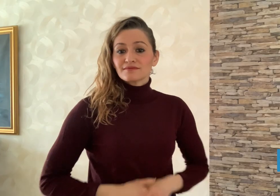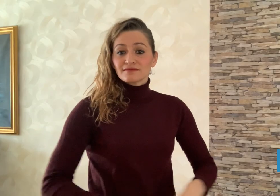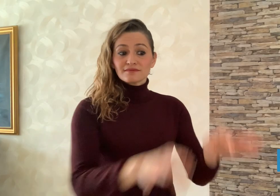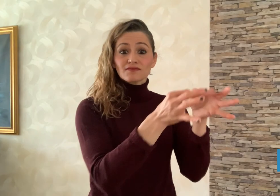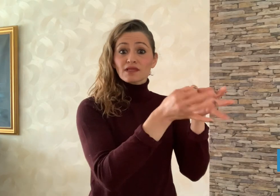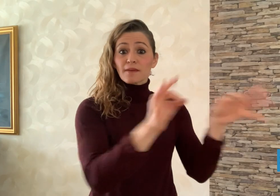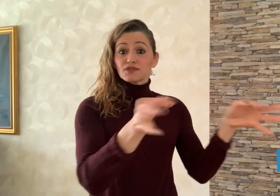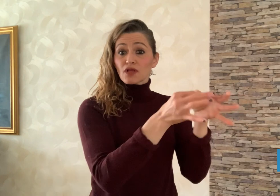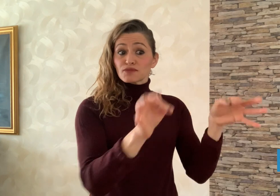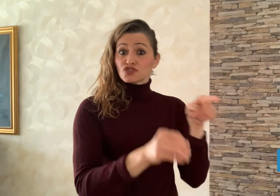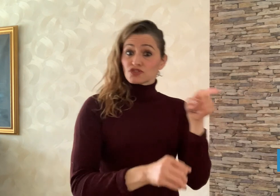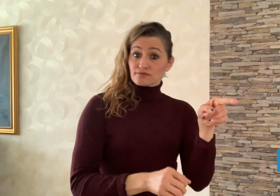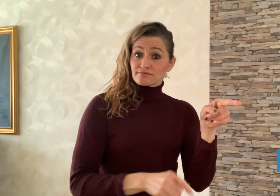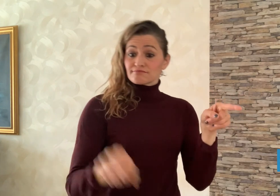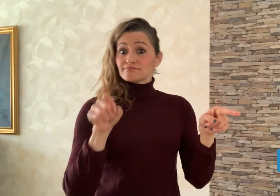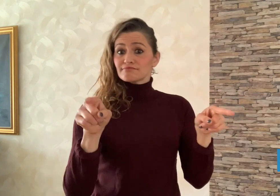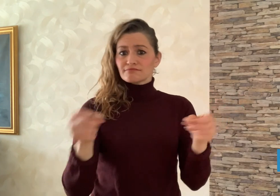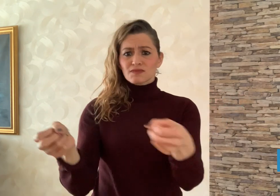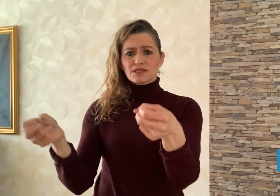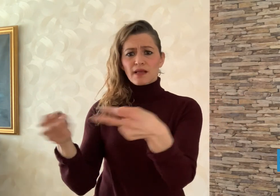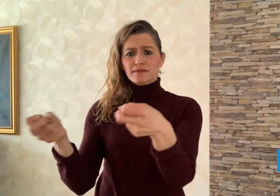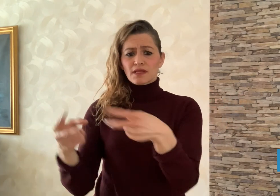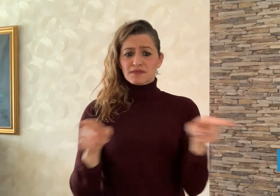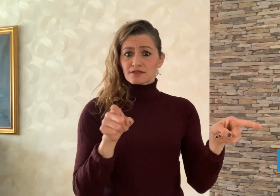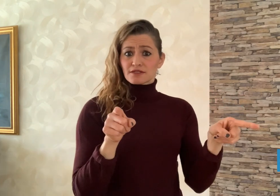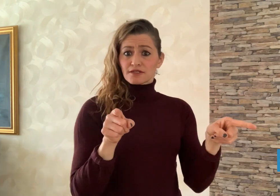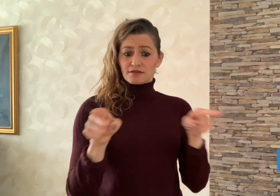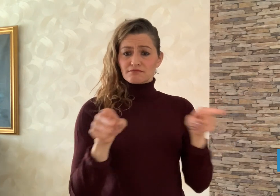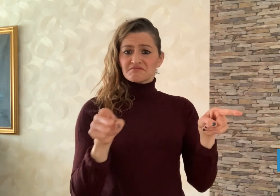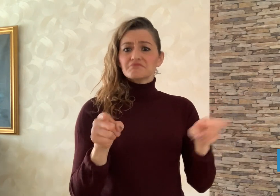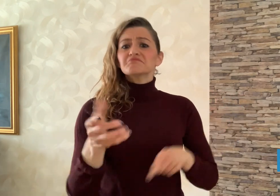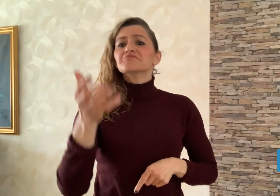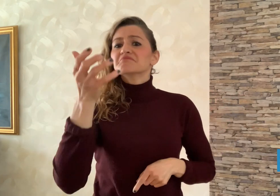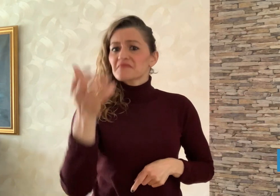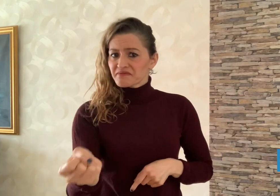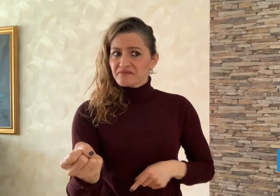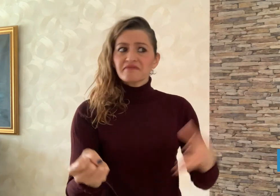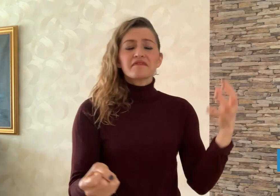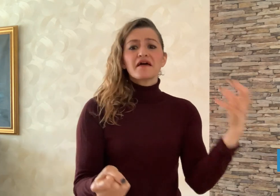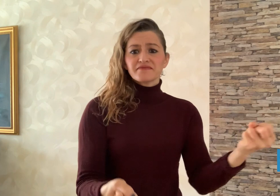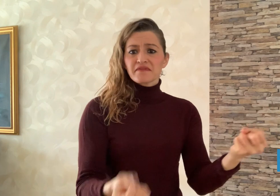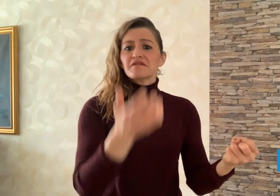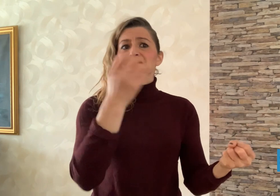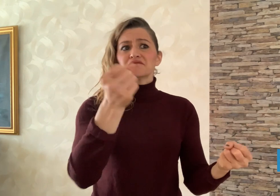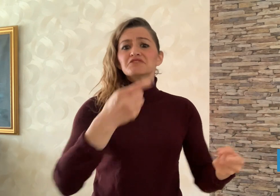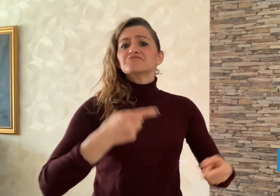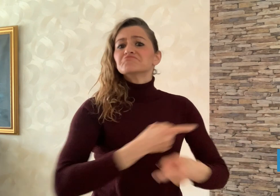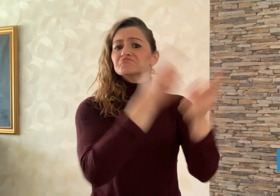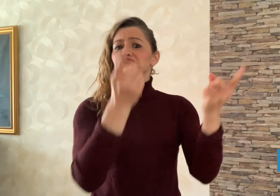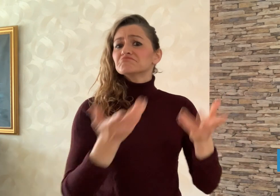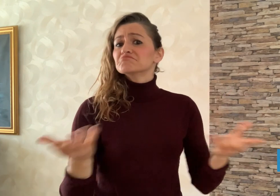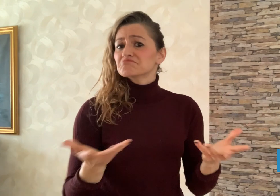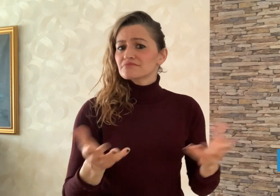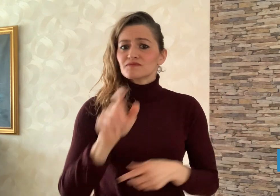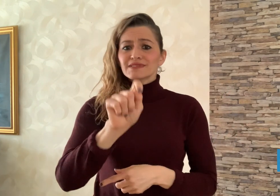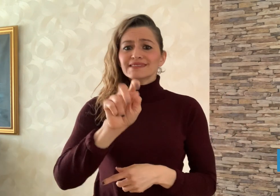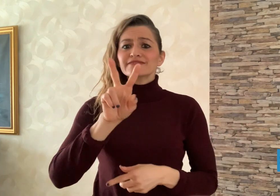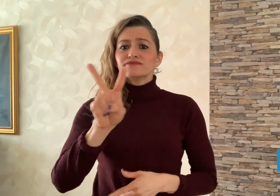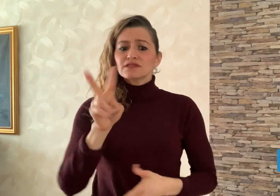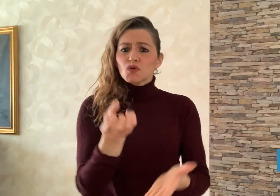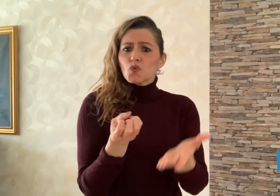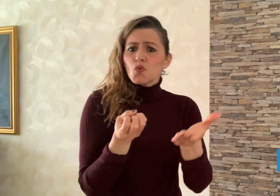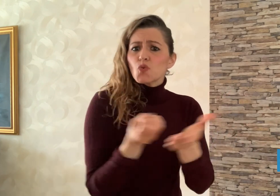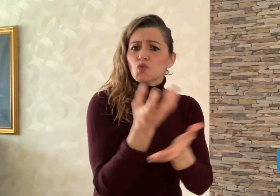Captions and subtitles are shown on TV news, shows,